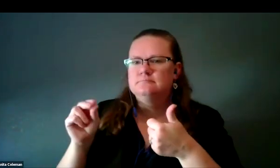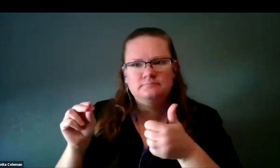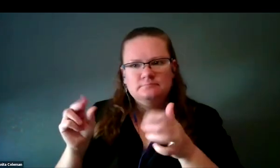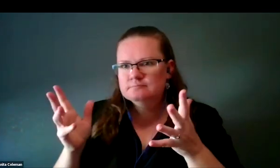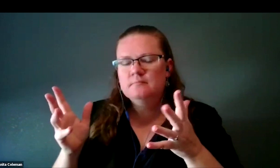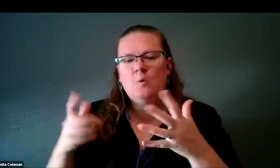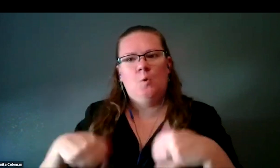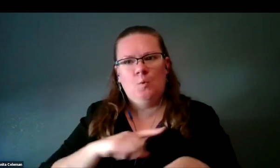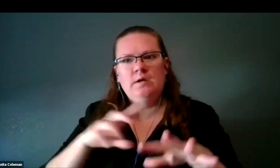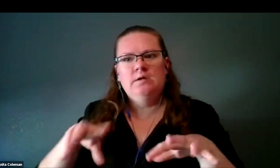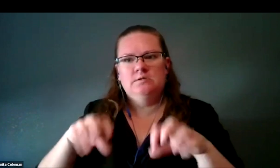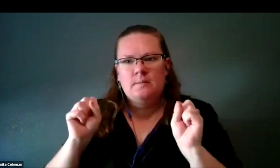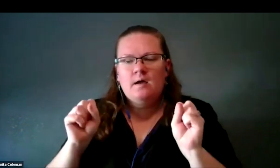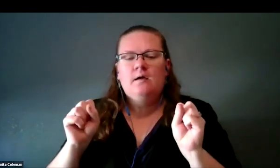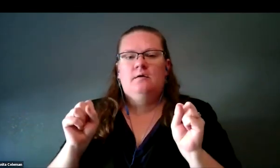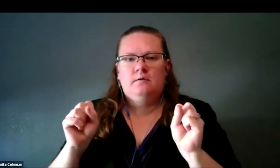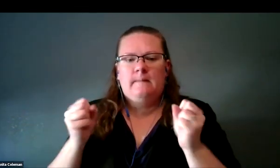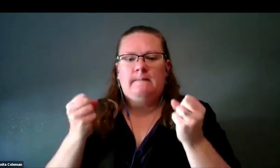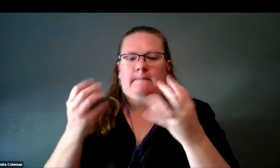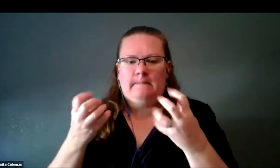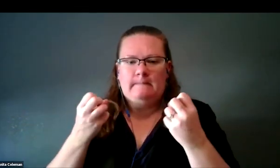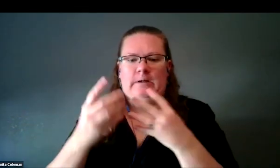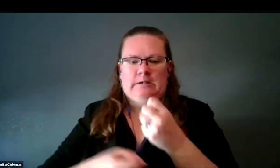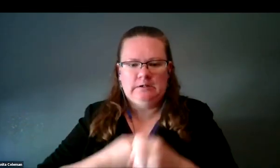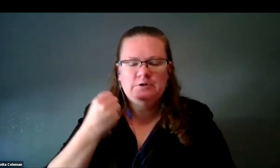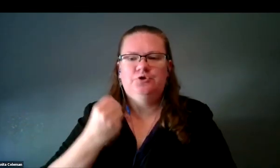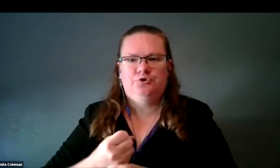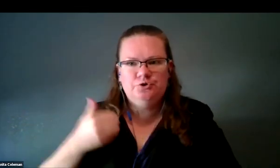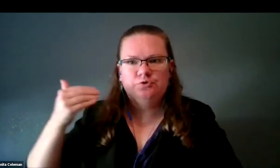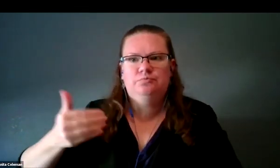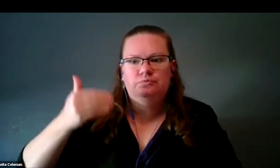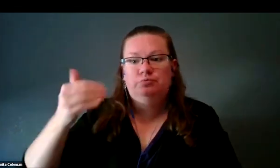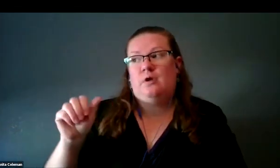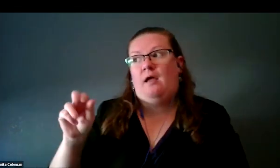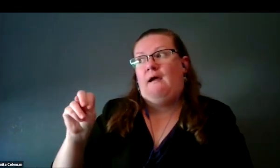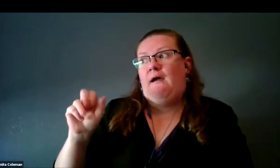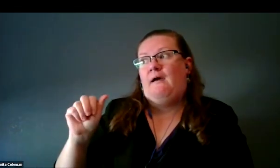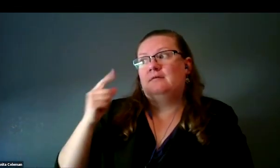We actually spent a number of years, and Anna can test to back me up on this,